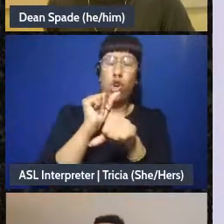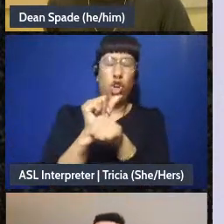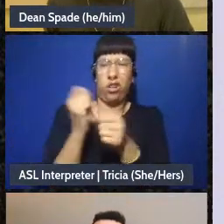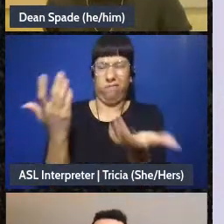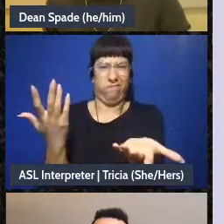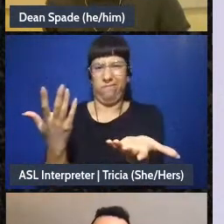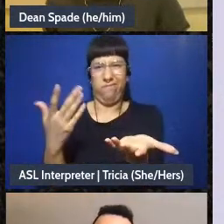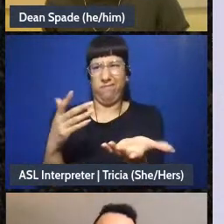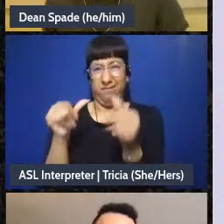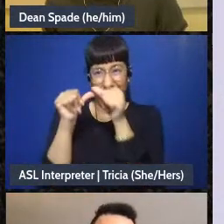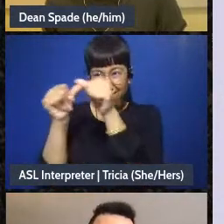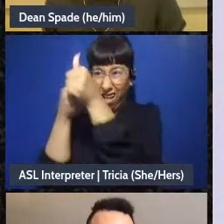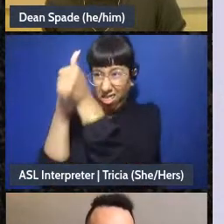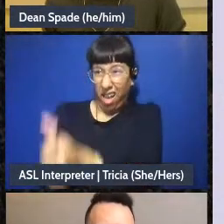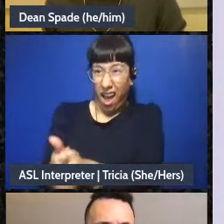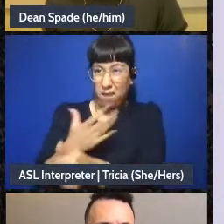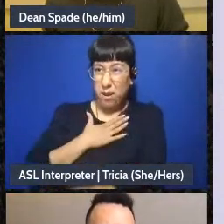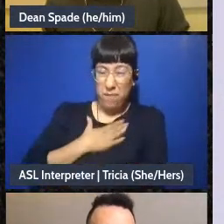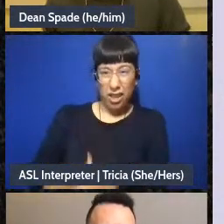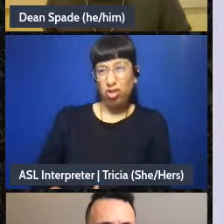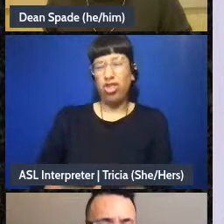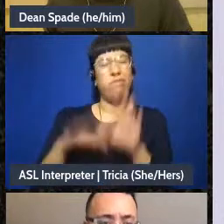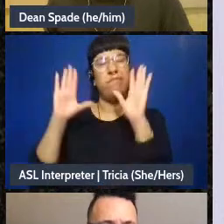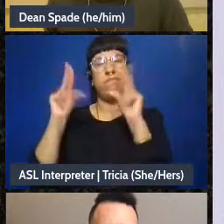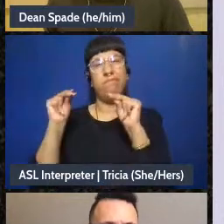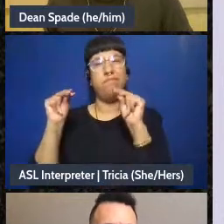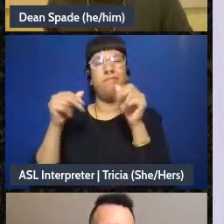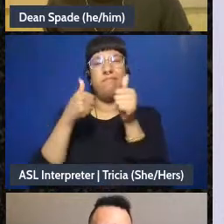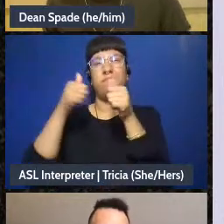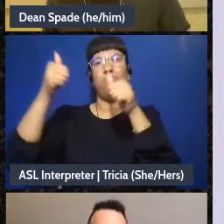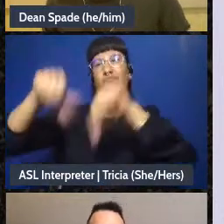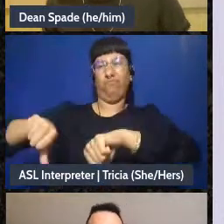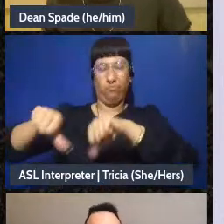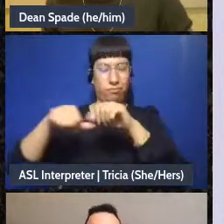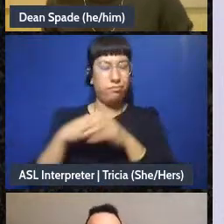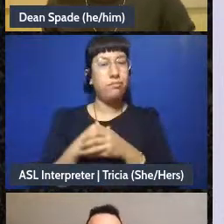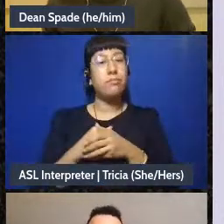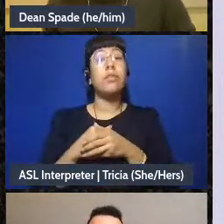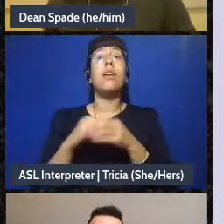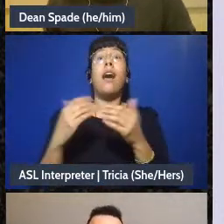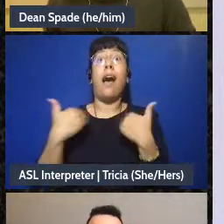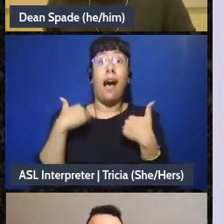is aligned with why they're passionate and why they showed up, so having people have a say in